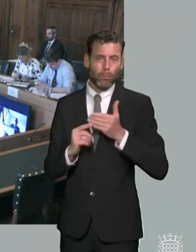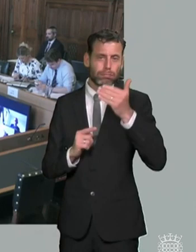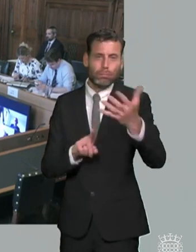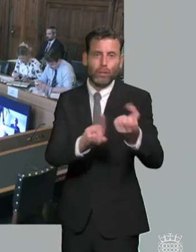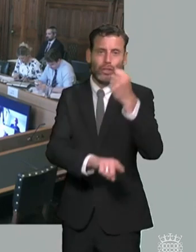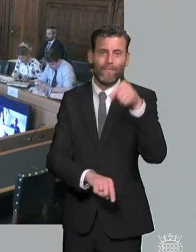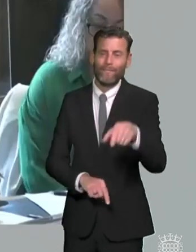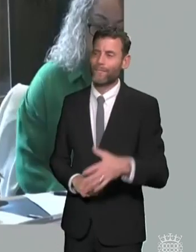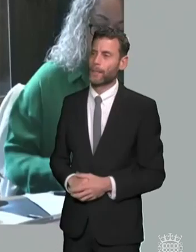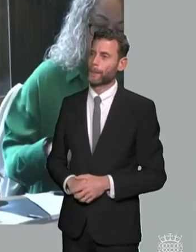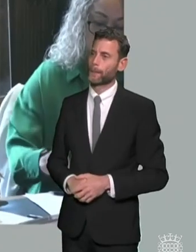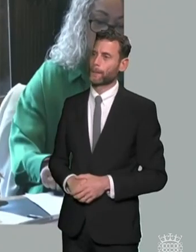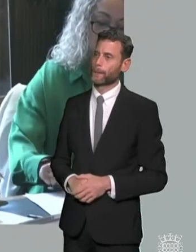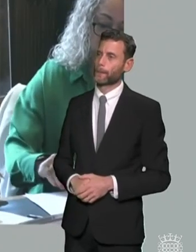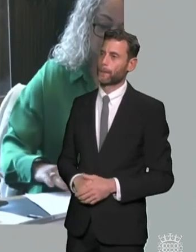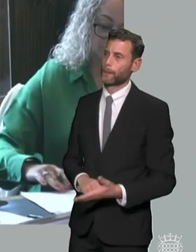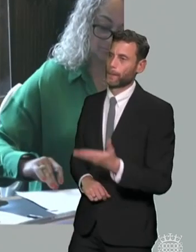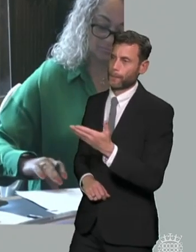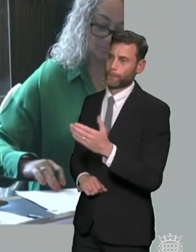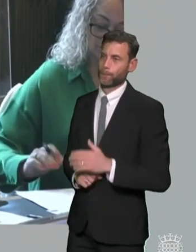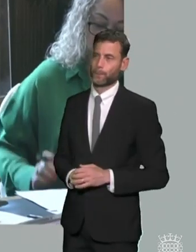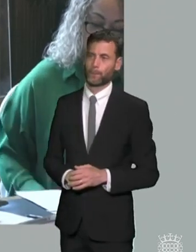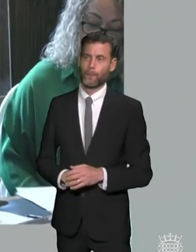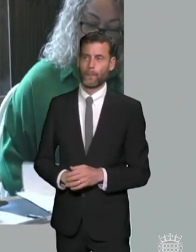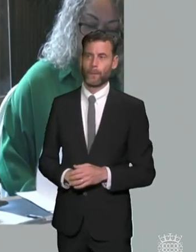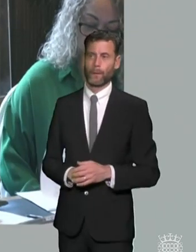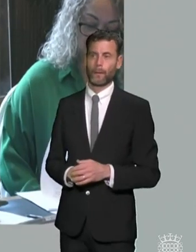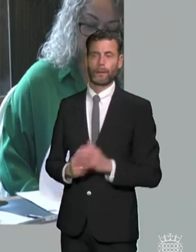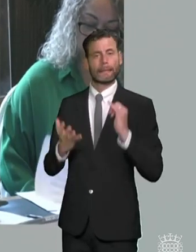report which highlighted that supported internships are only available to young